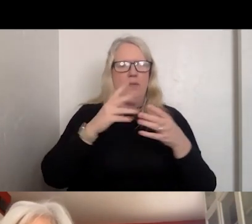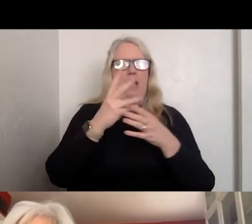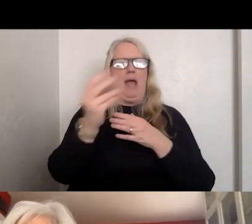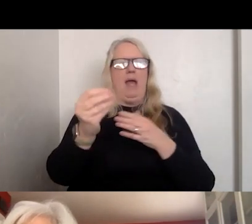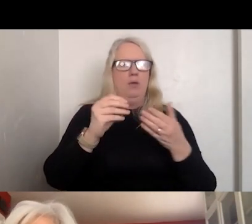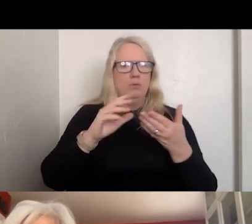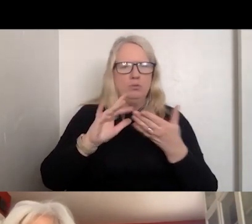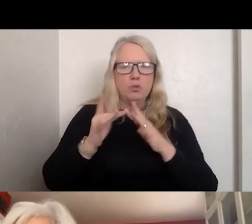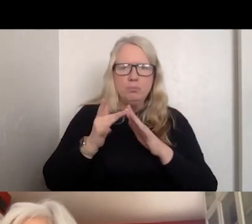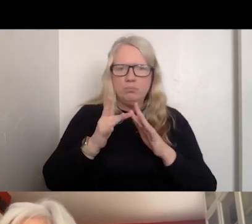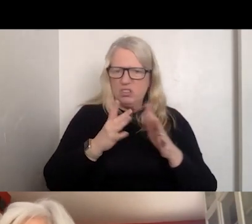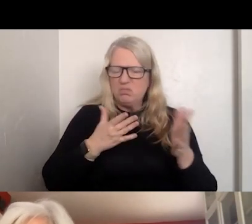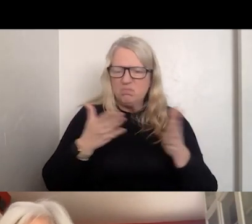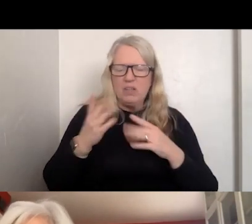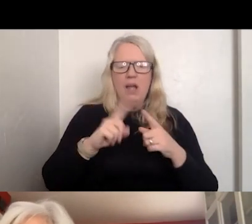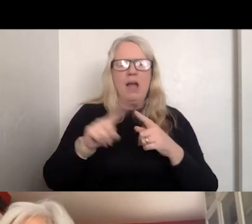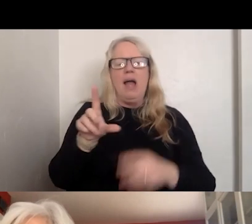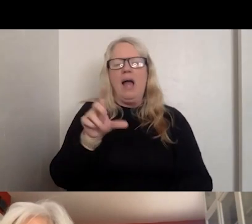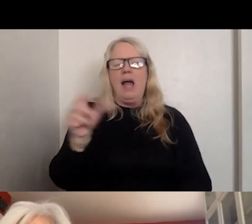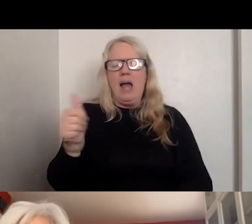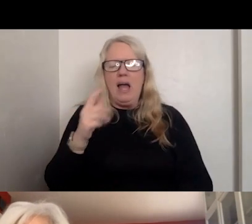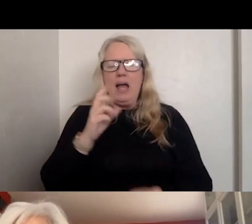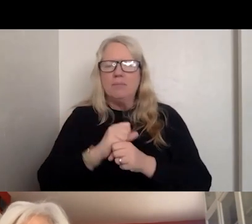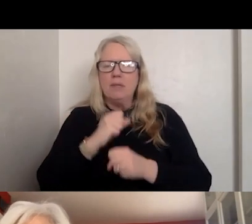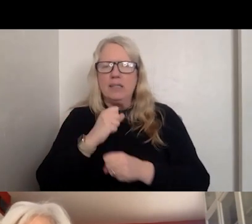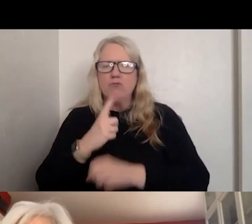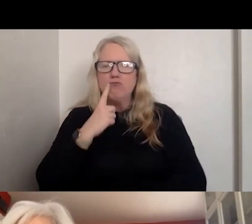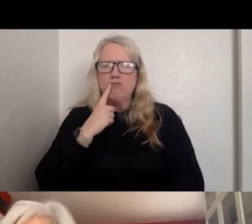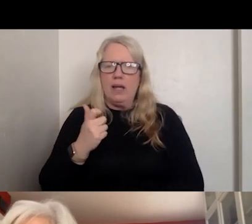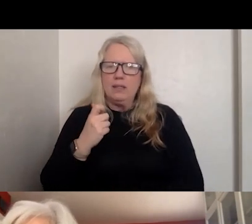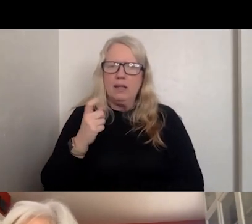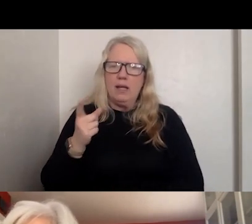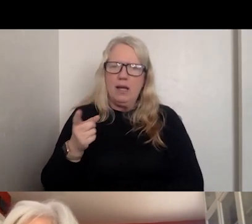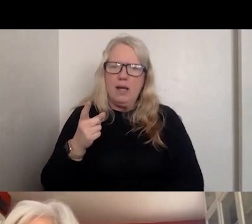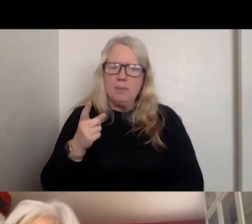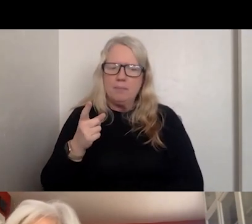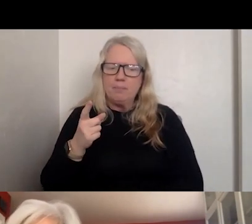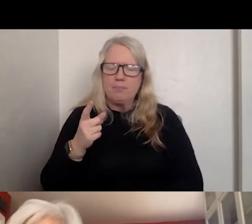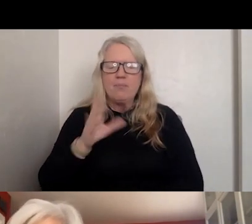ANOTHER ONE IS MAKING RELATIVES. IT IS AN INTERESTING SUPPORT